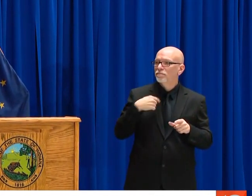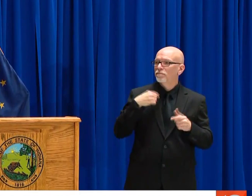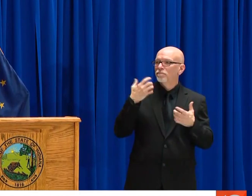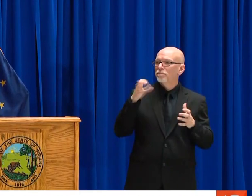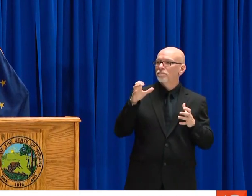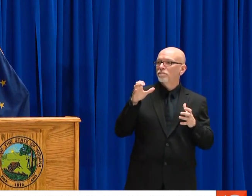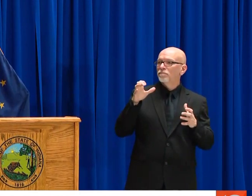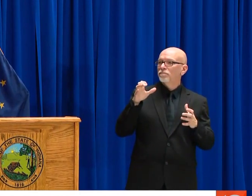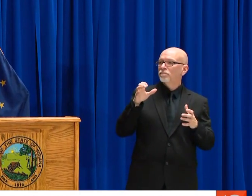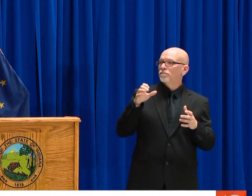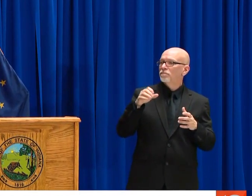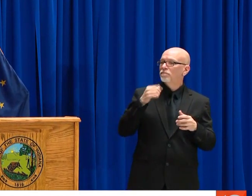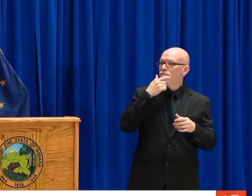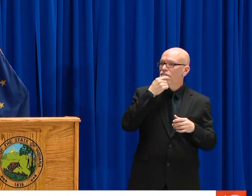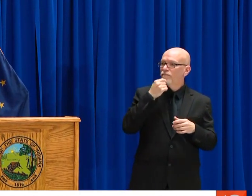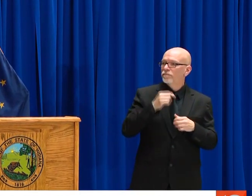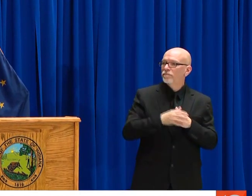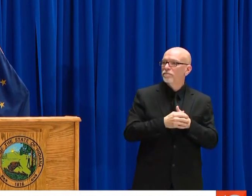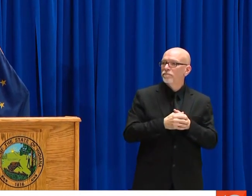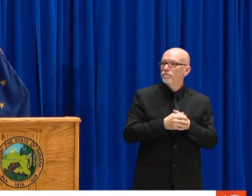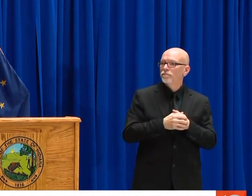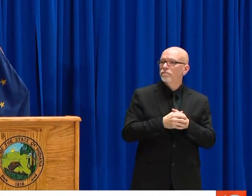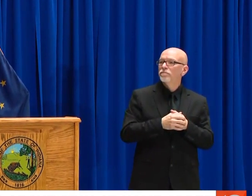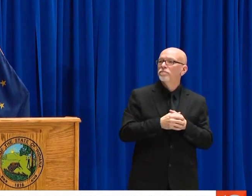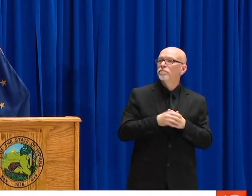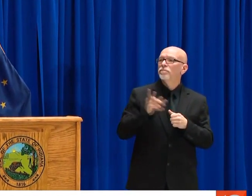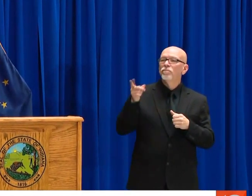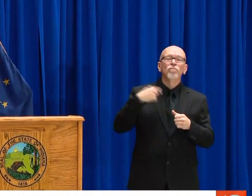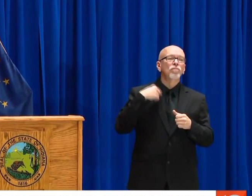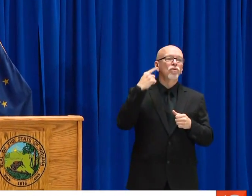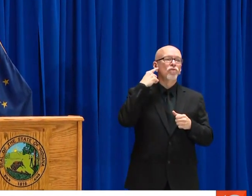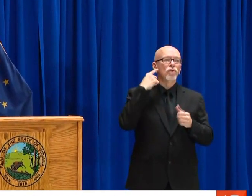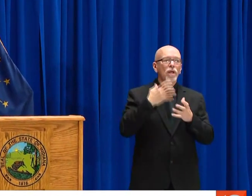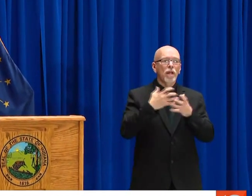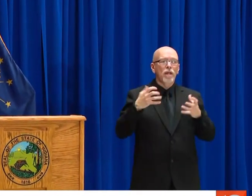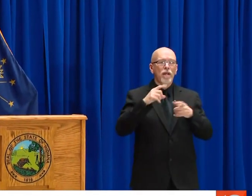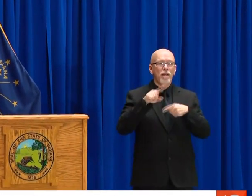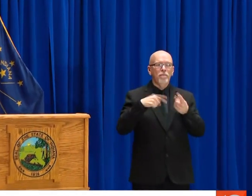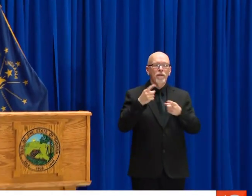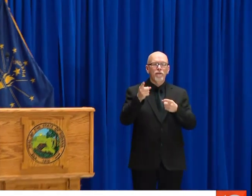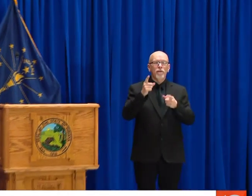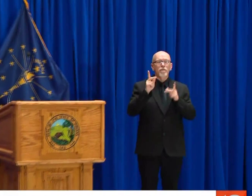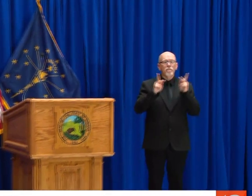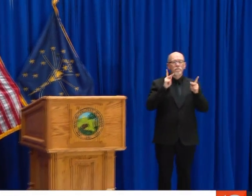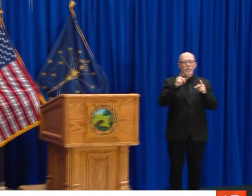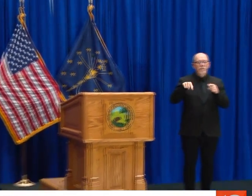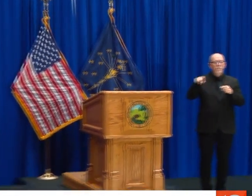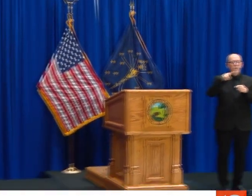A QUESTION.